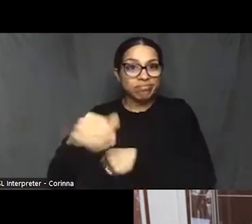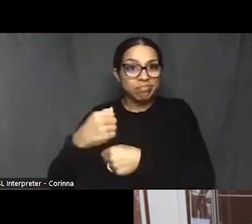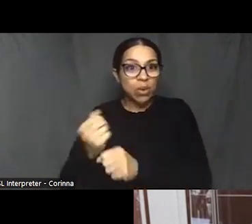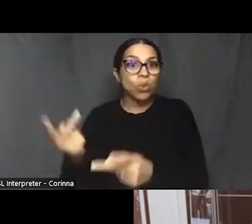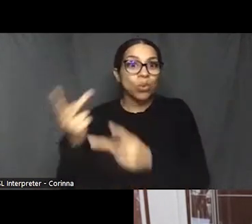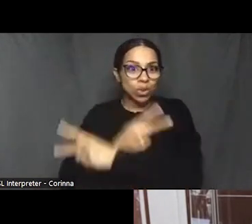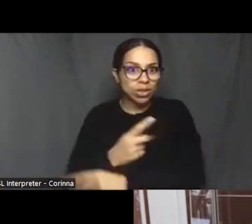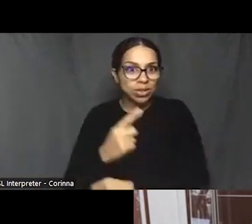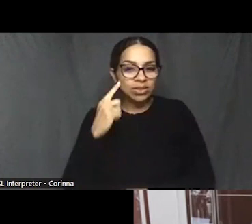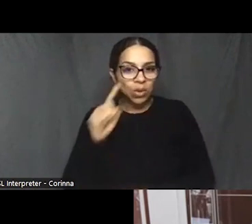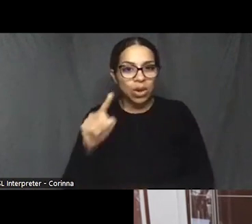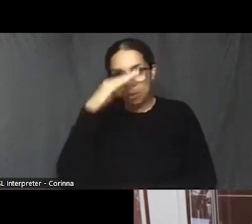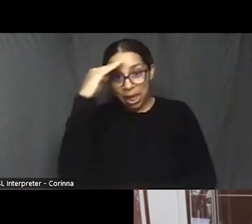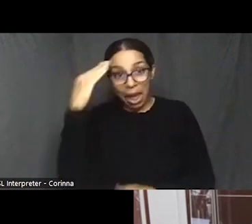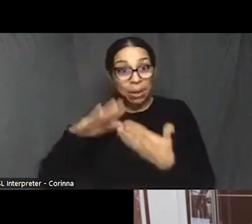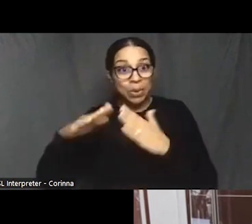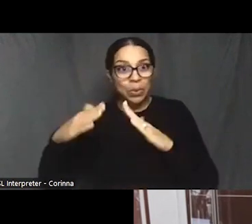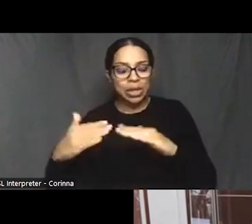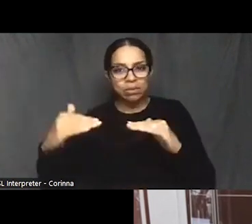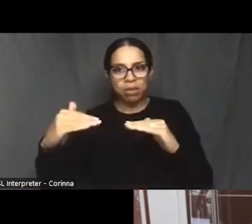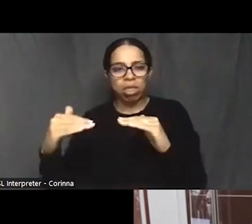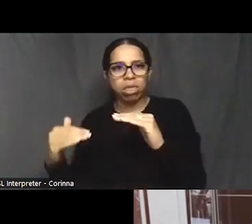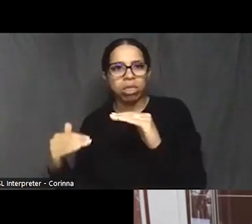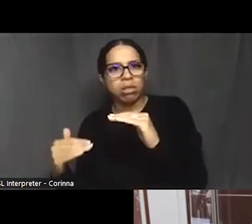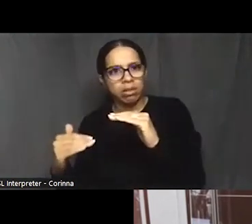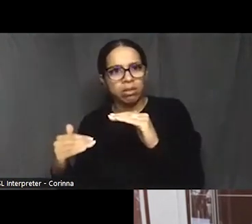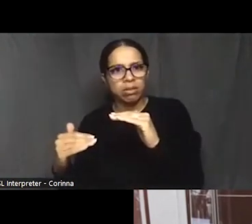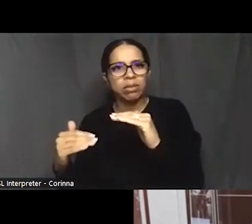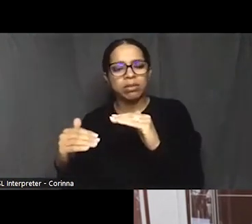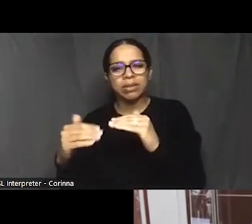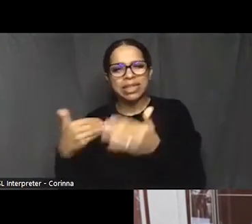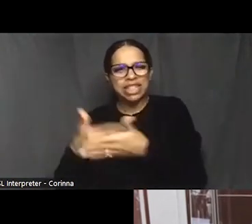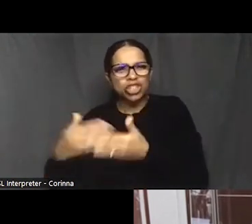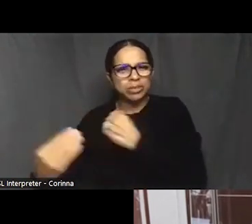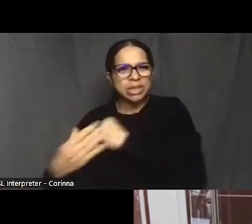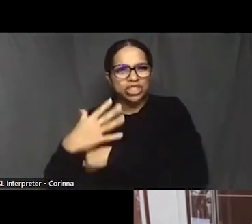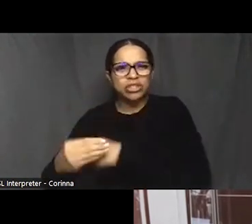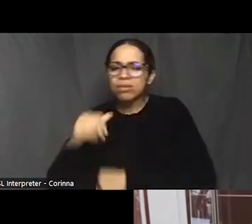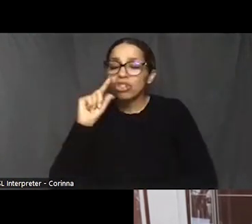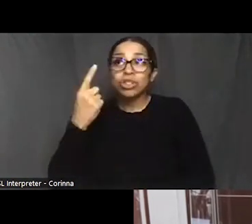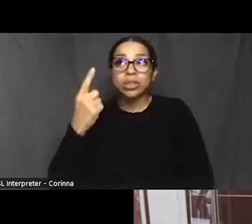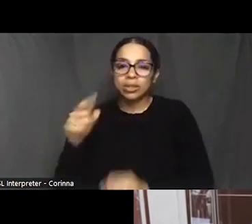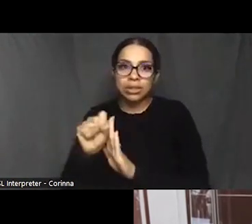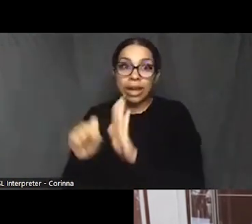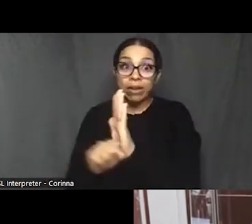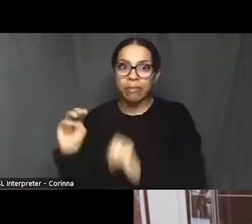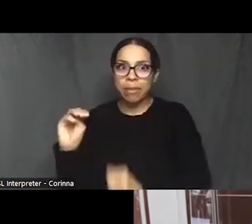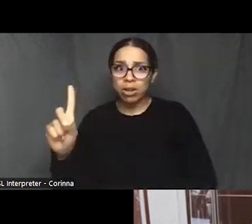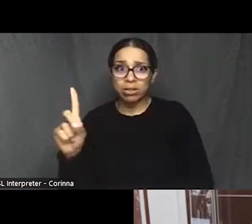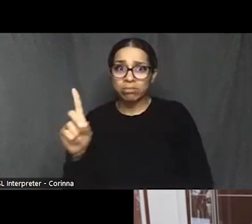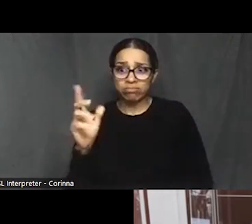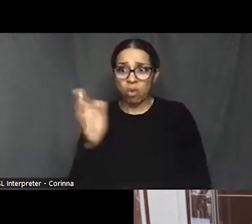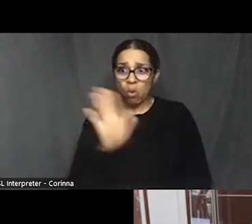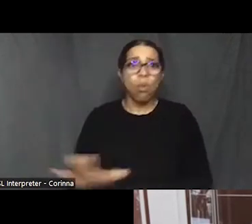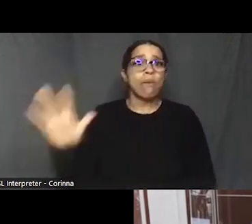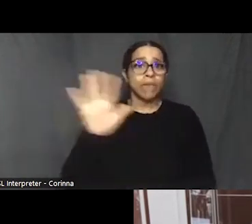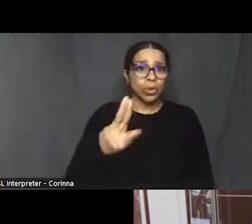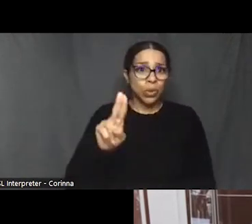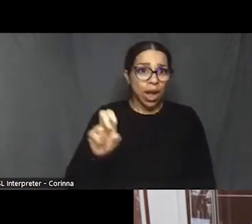constantly, not just in Maryland but around the country. And around the world. Right.